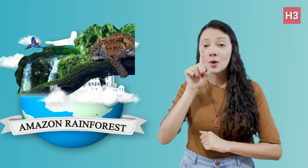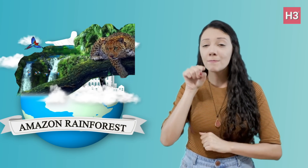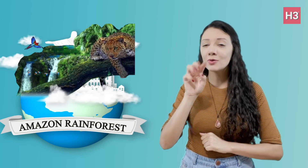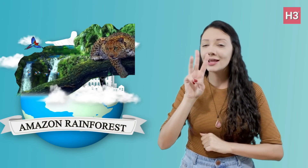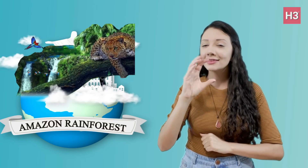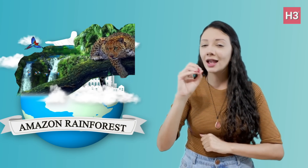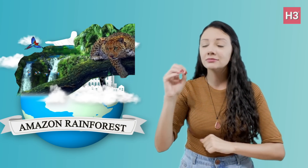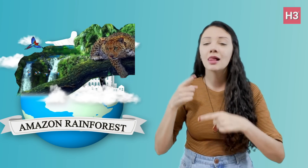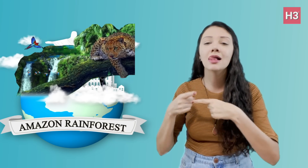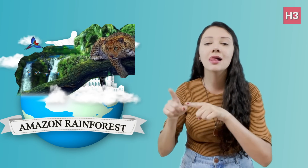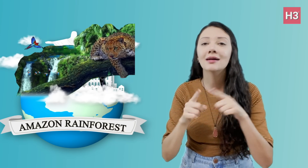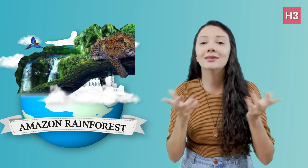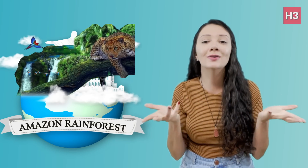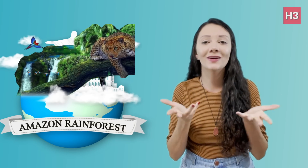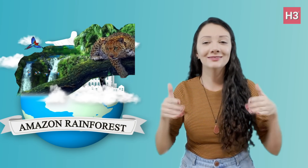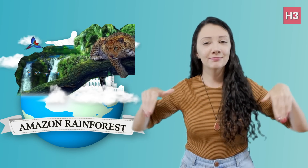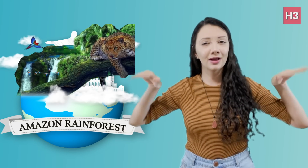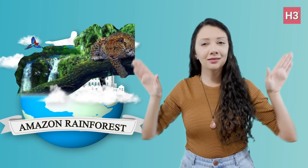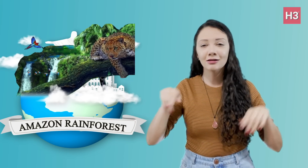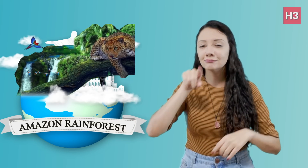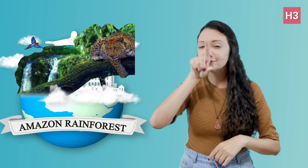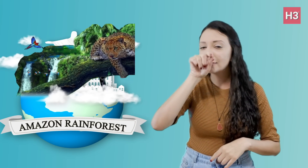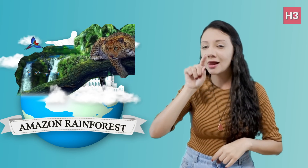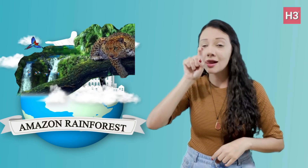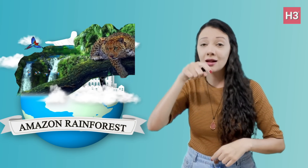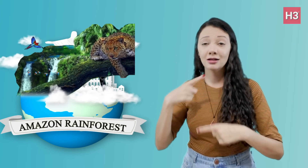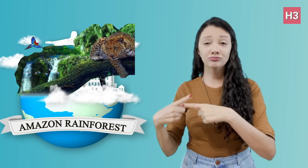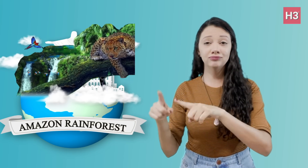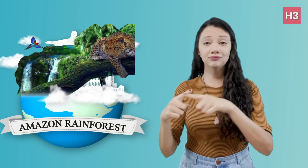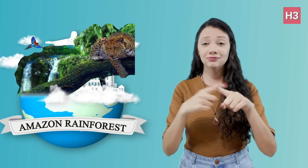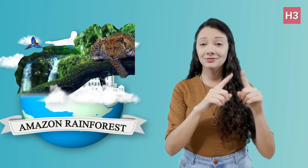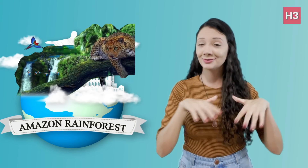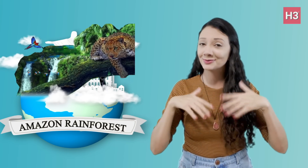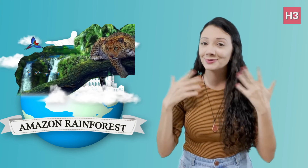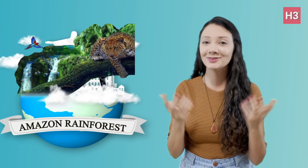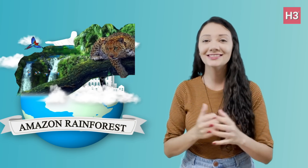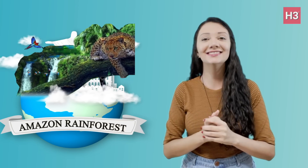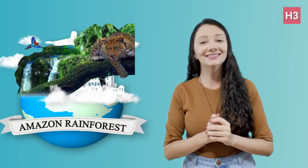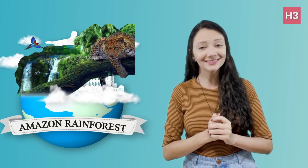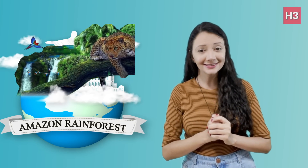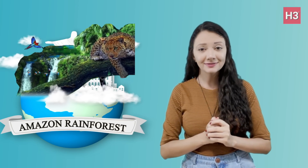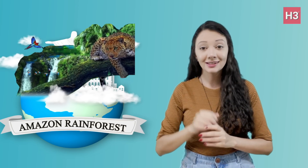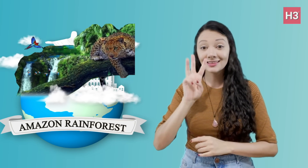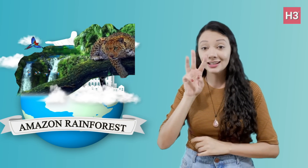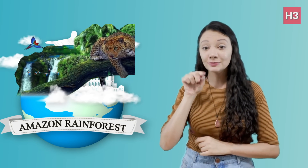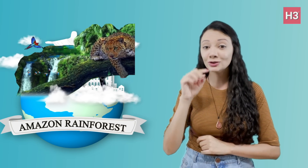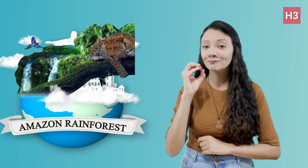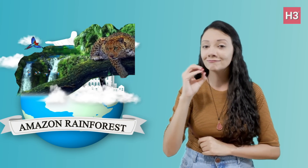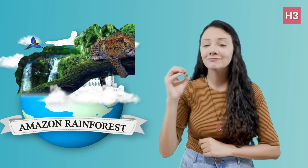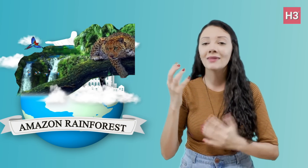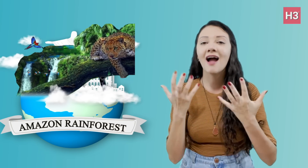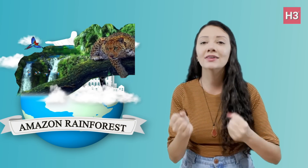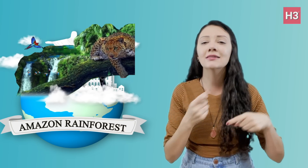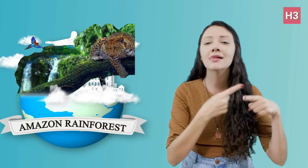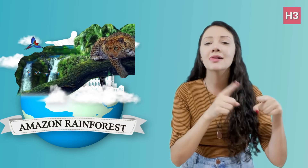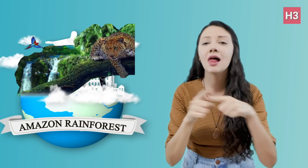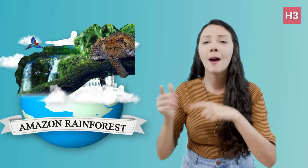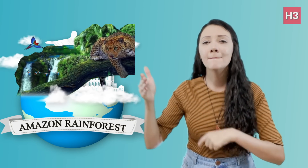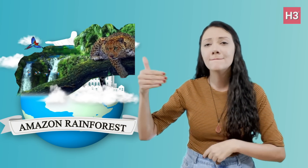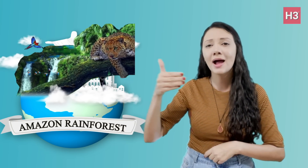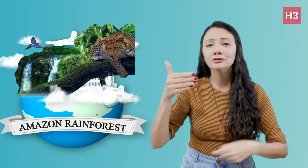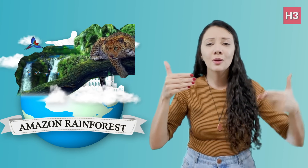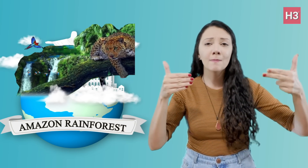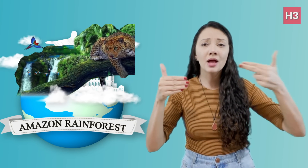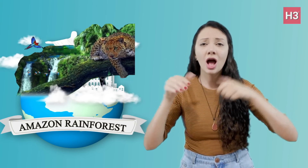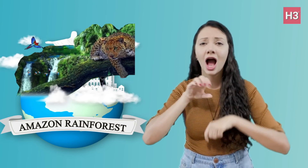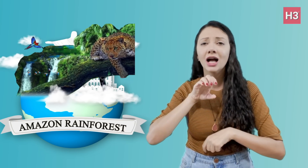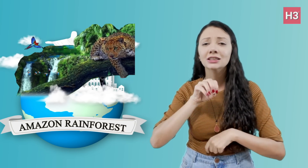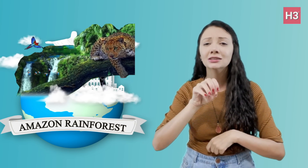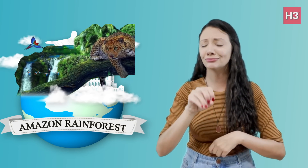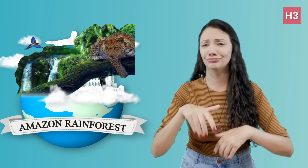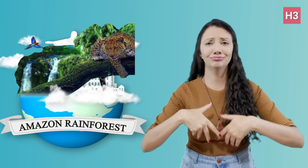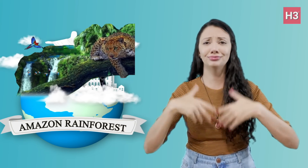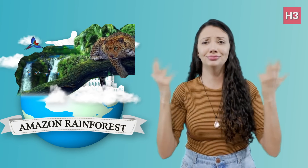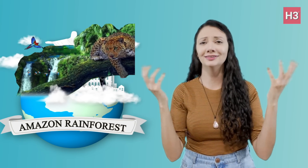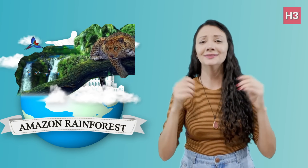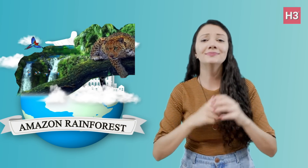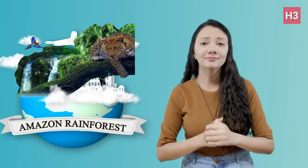1,300 species of birds, 3,000 types of fish,